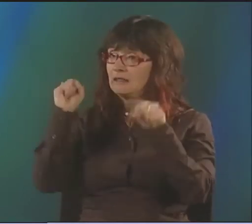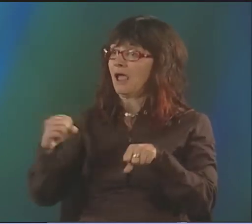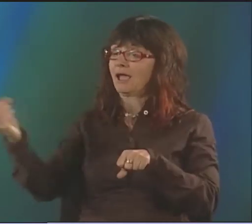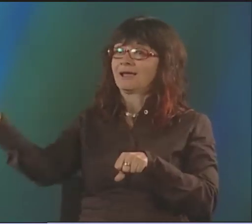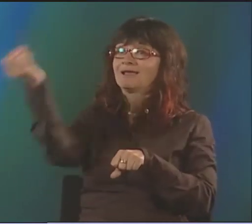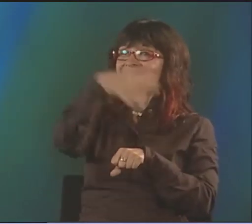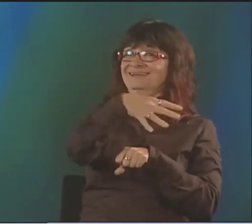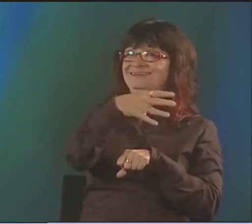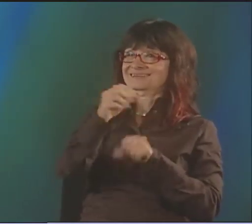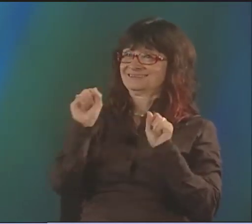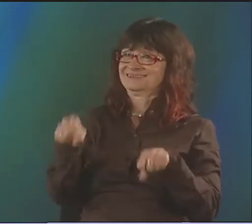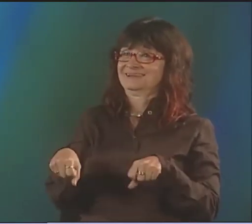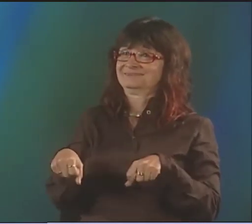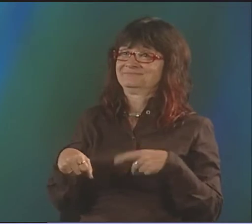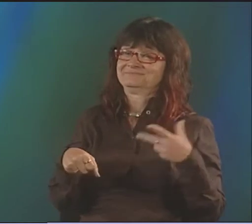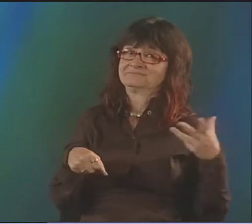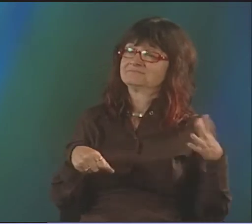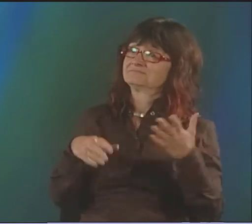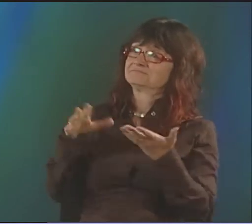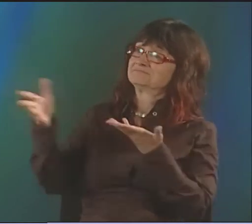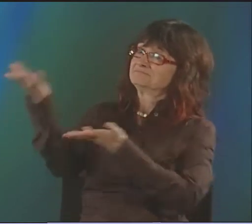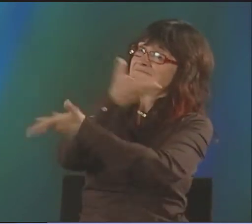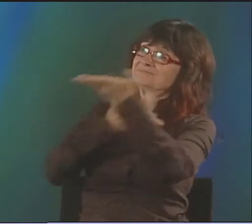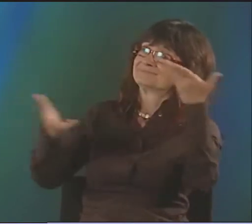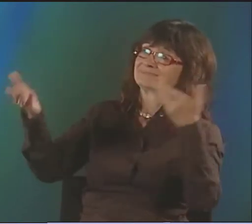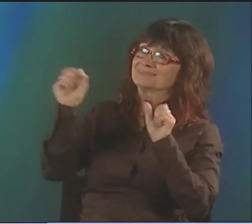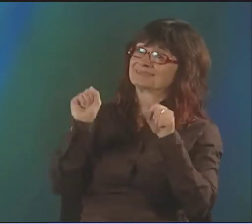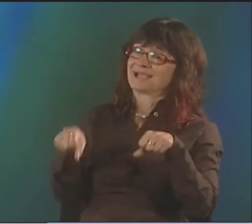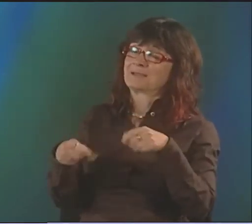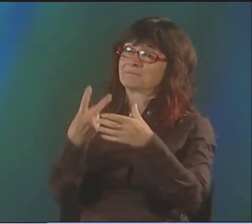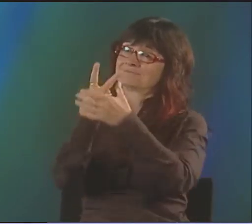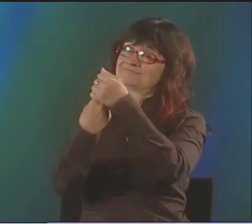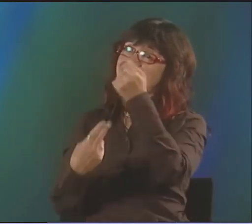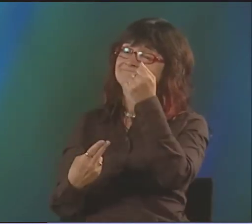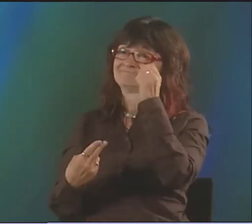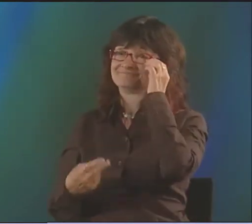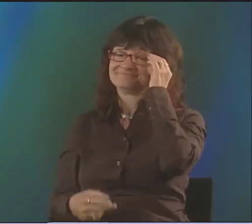THAT WOULD OCCUR FROM JUST A LACK OF EXPERIENCE WITH THAT PARTICULAR ART FORM.